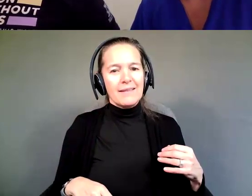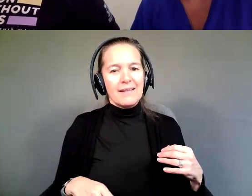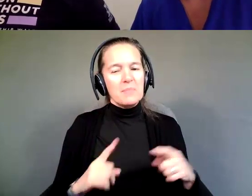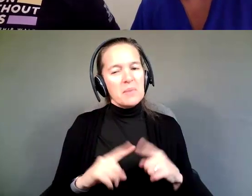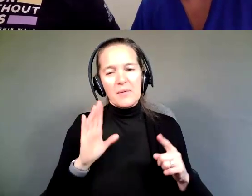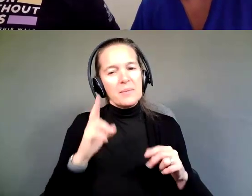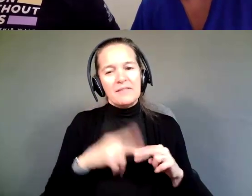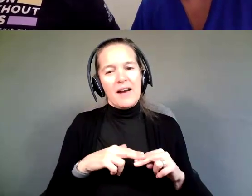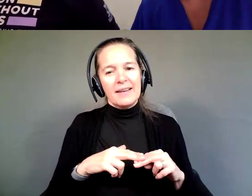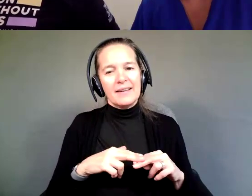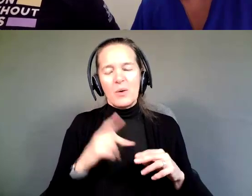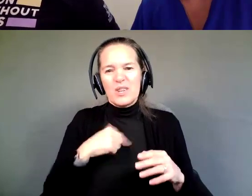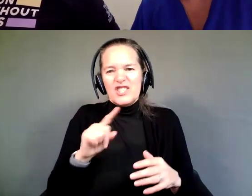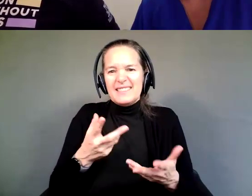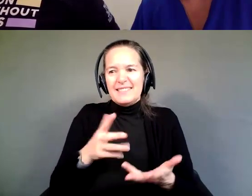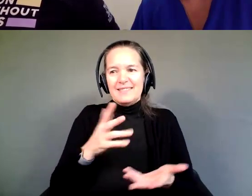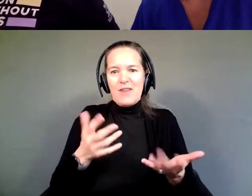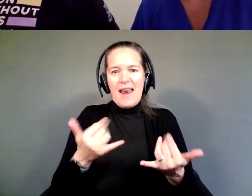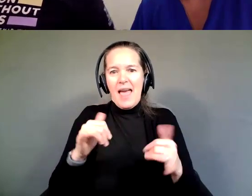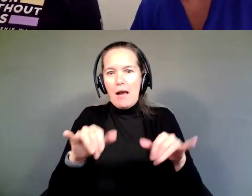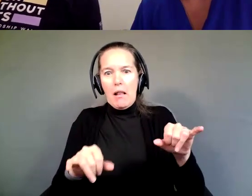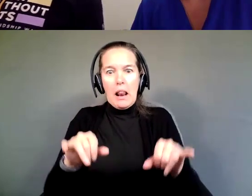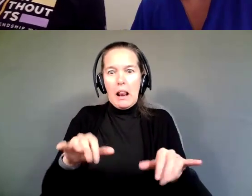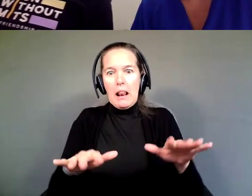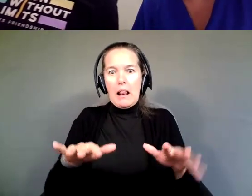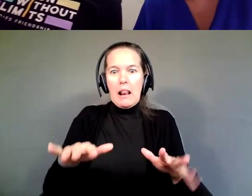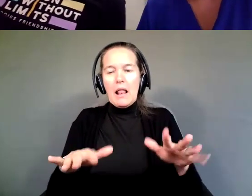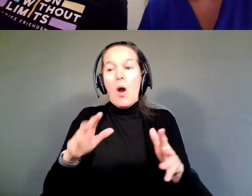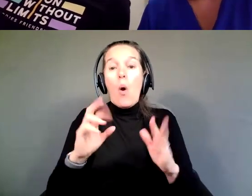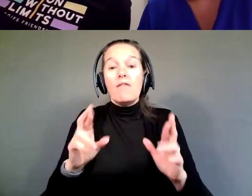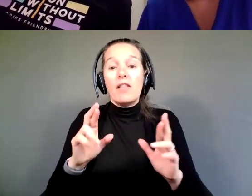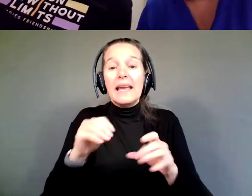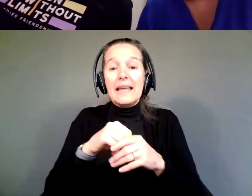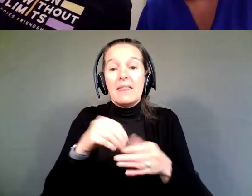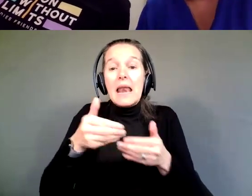But we're just in that, like we, hopefully within two weeks, we hope to have all of our